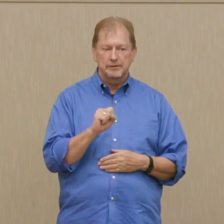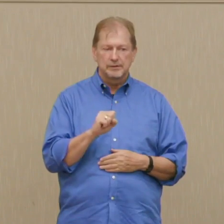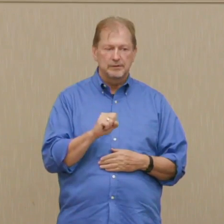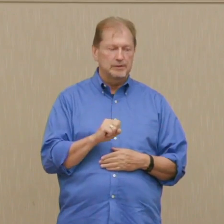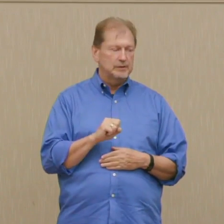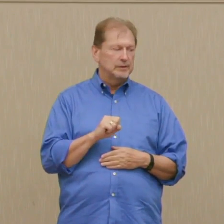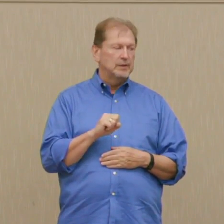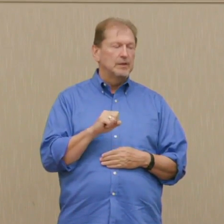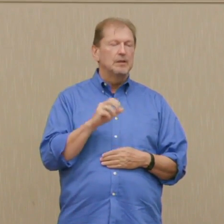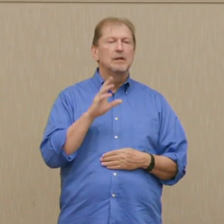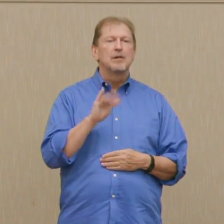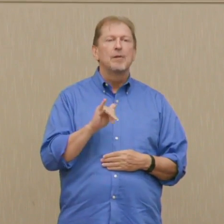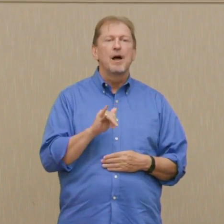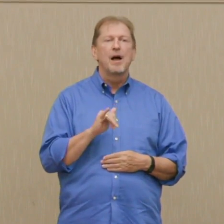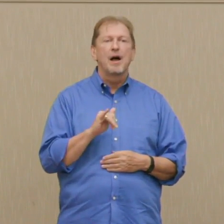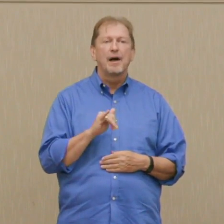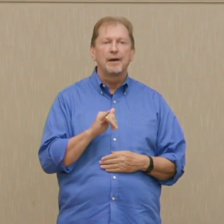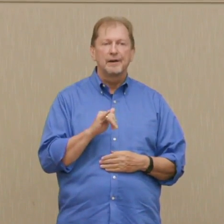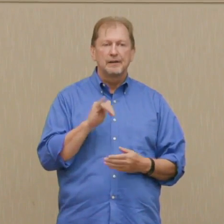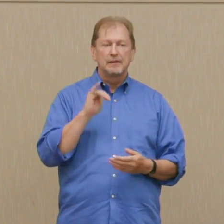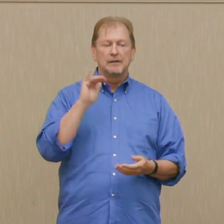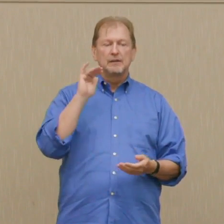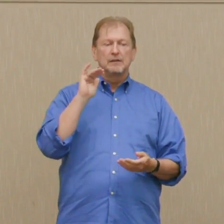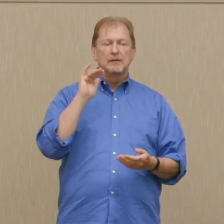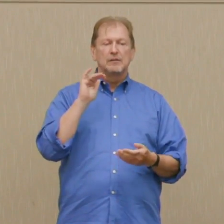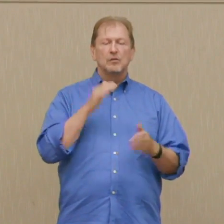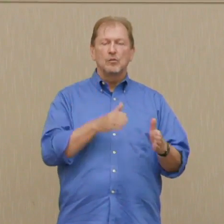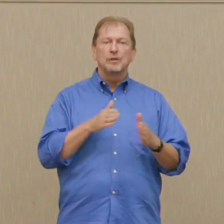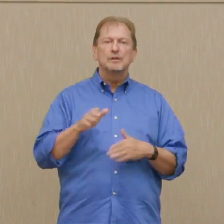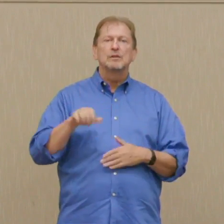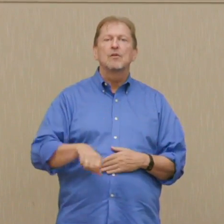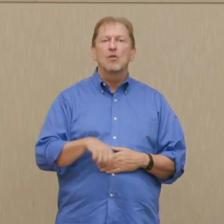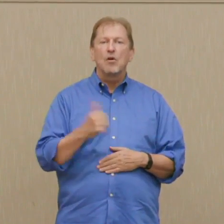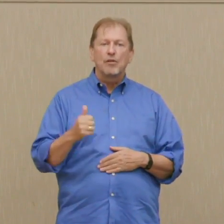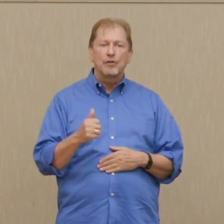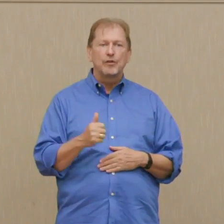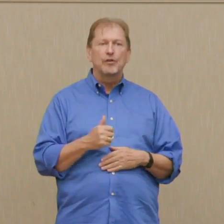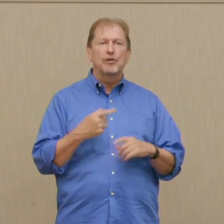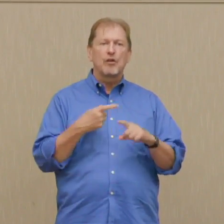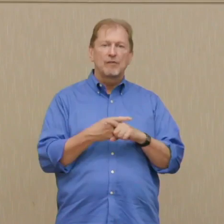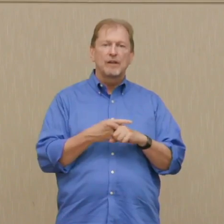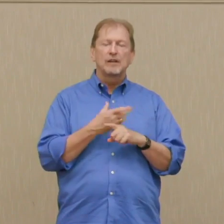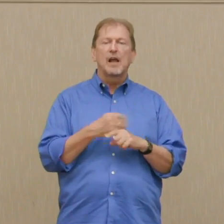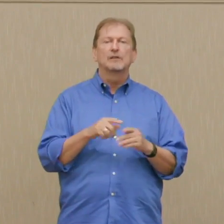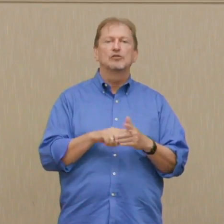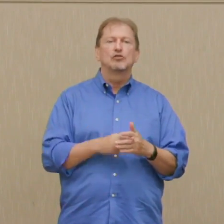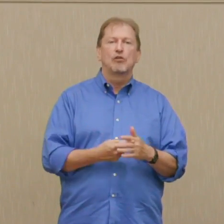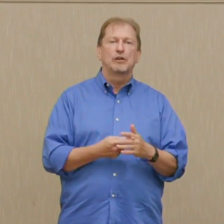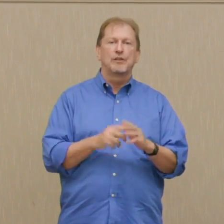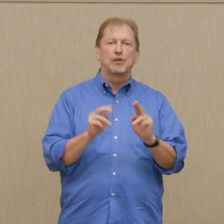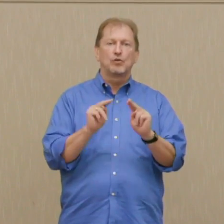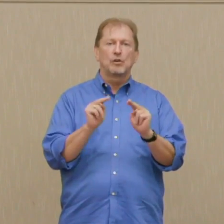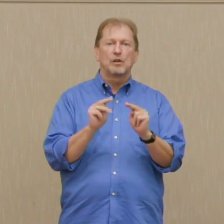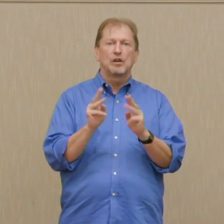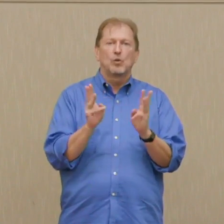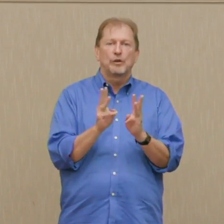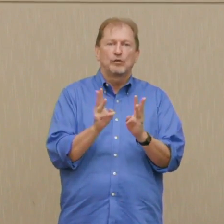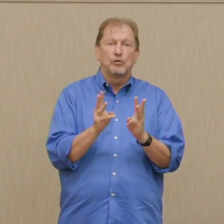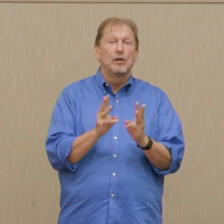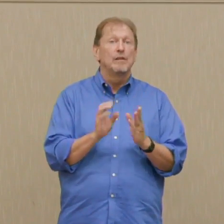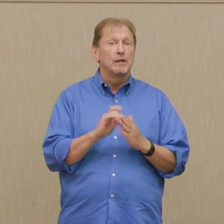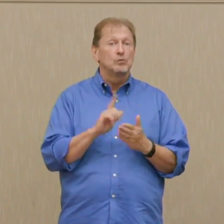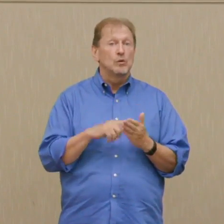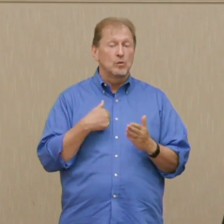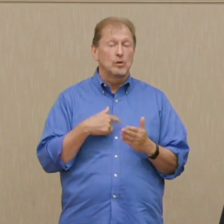conflict, by means other than triggering nuclear winter, which is what we're not doing.